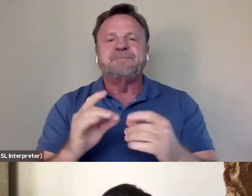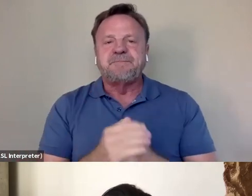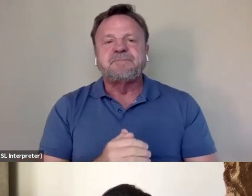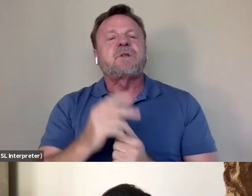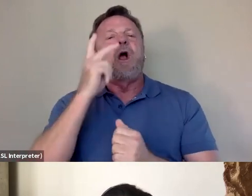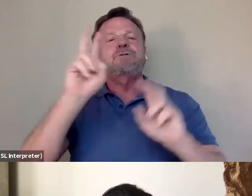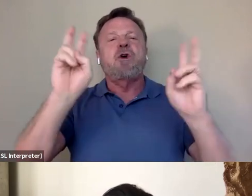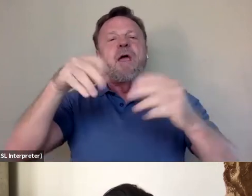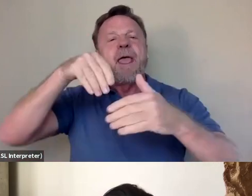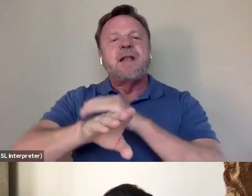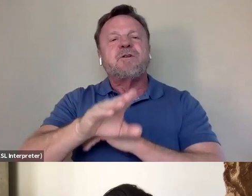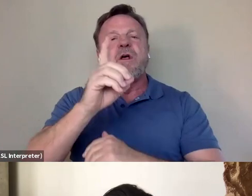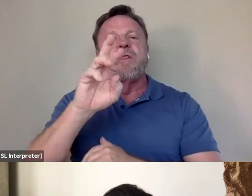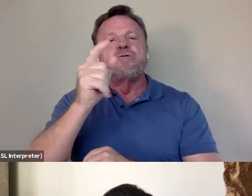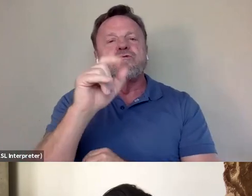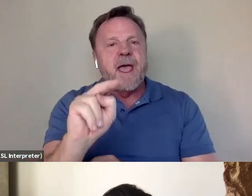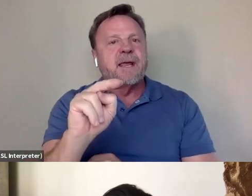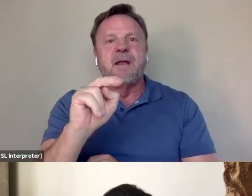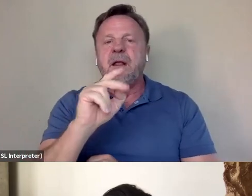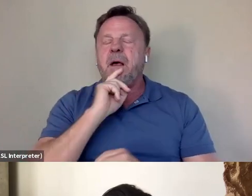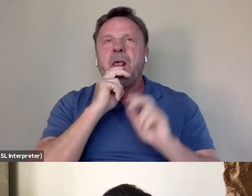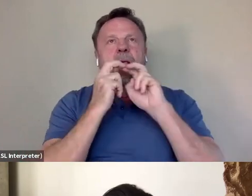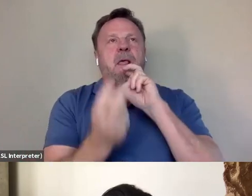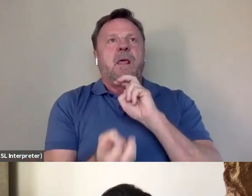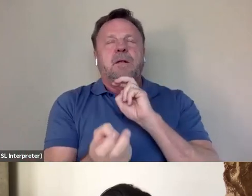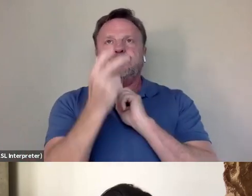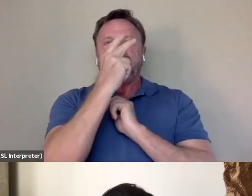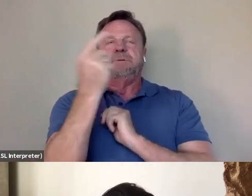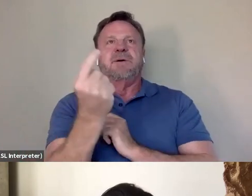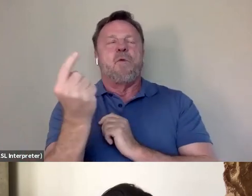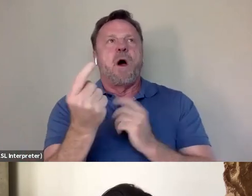it was really all inspired to me just to see again, someone who looked like me relatively